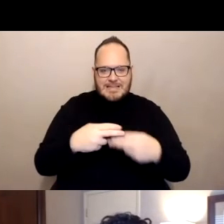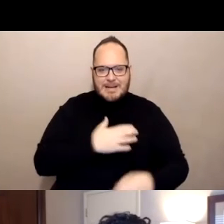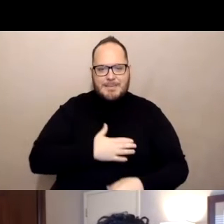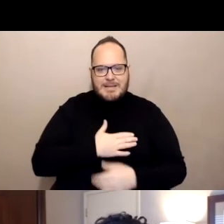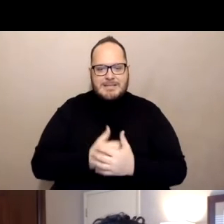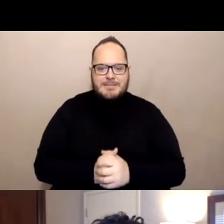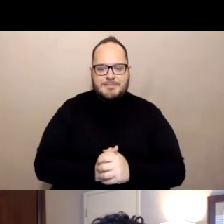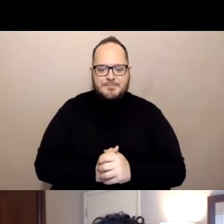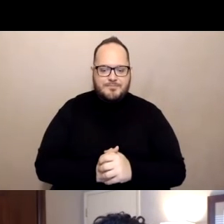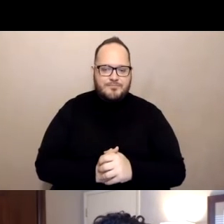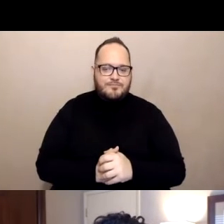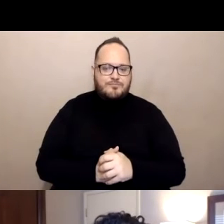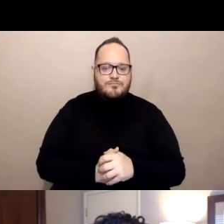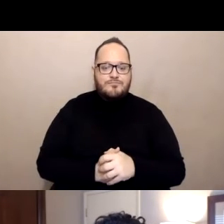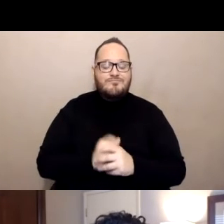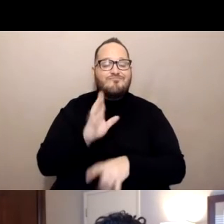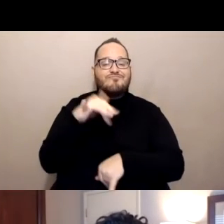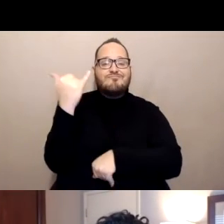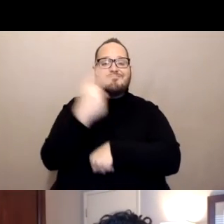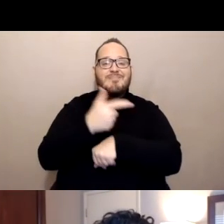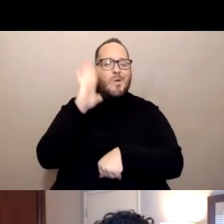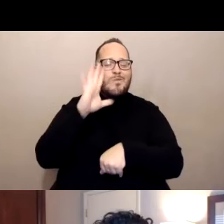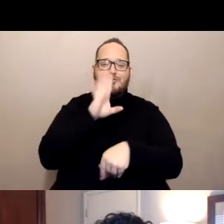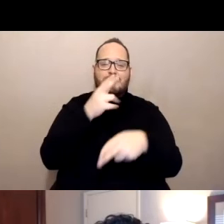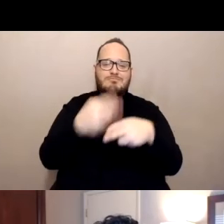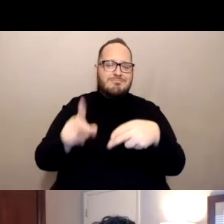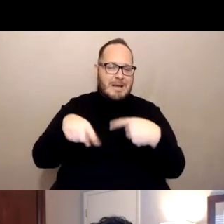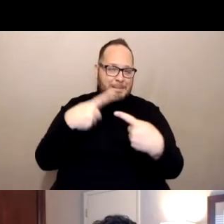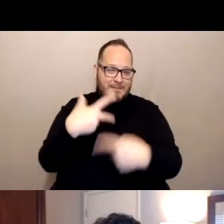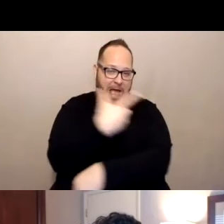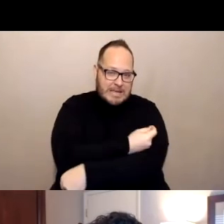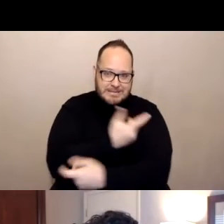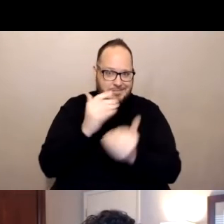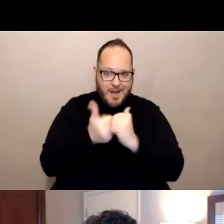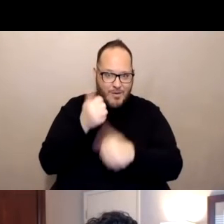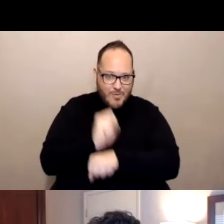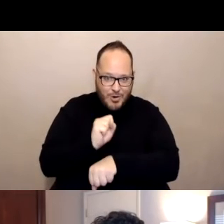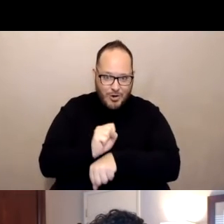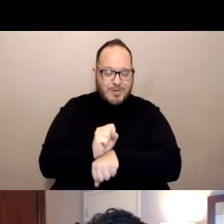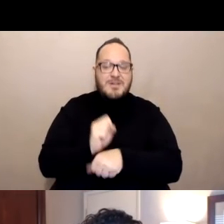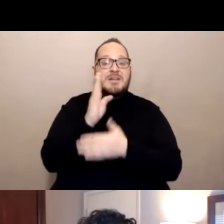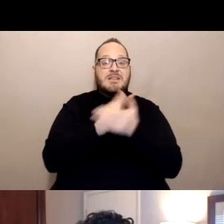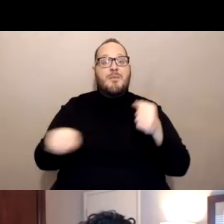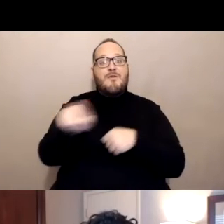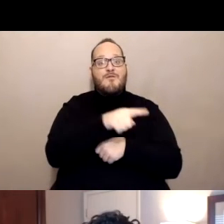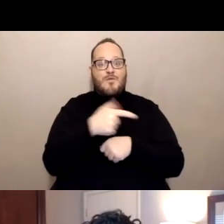So we're gonna talk just a little bit about the vaccines and how they work. Some of you watching today may be very knowledgeable